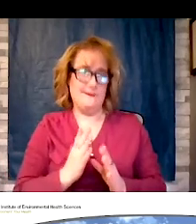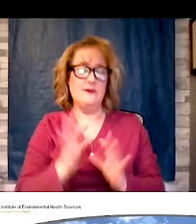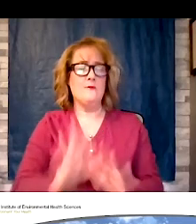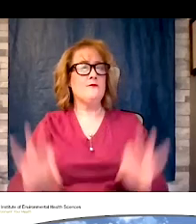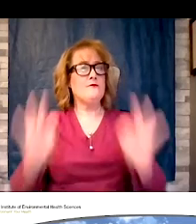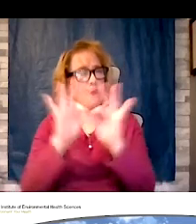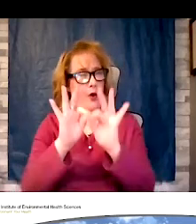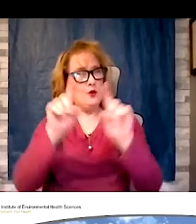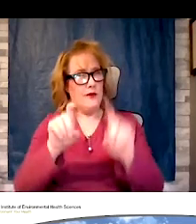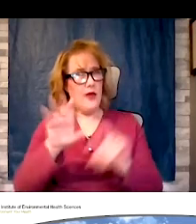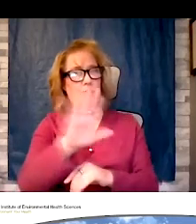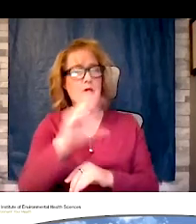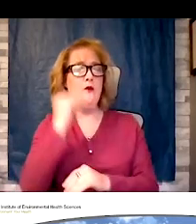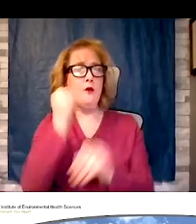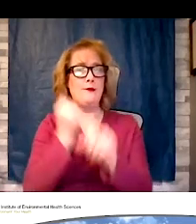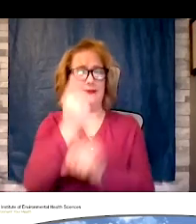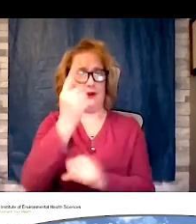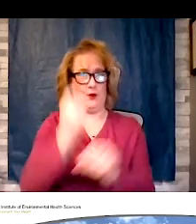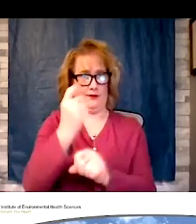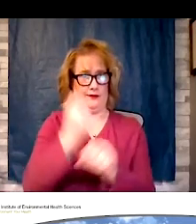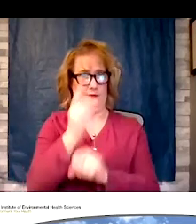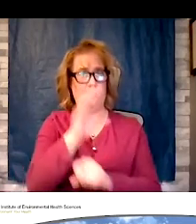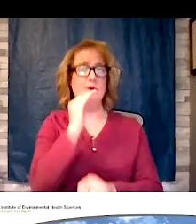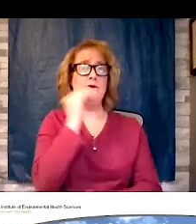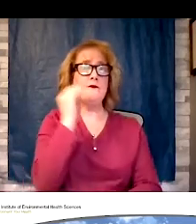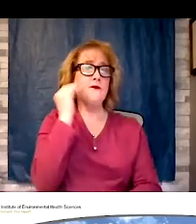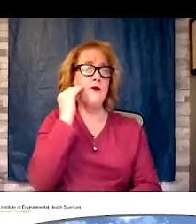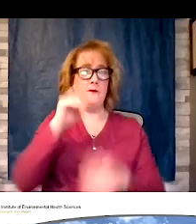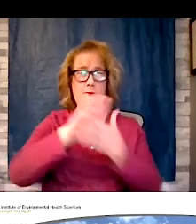your home settles and cracks and crevices can develop without